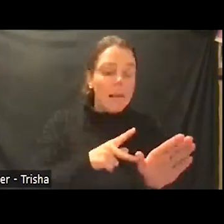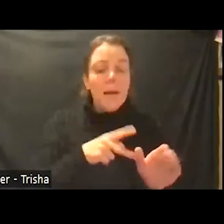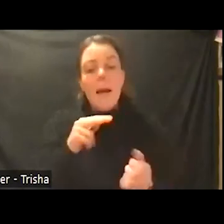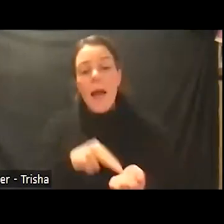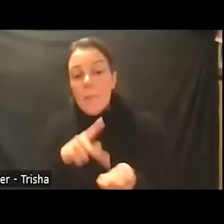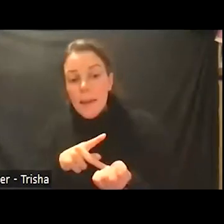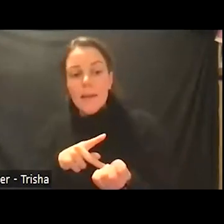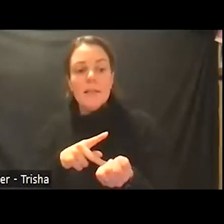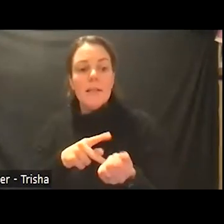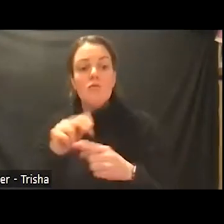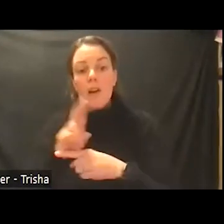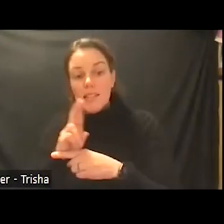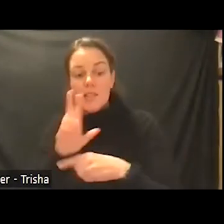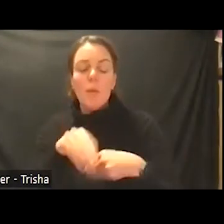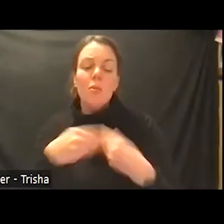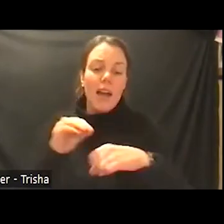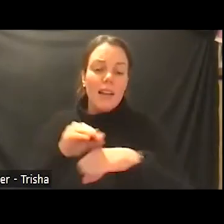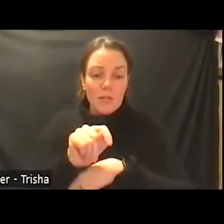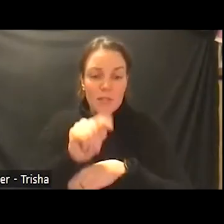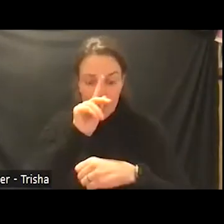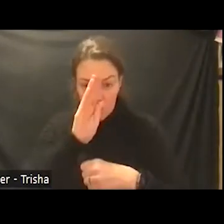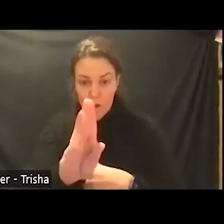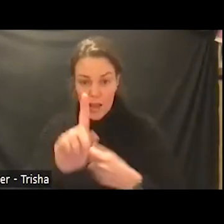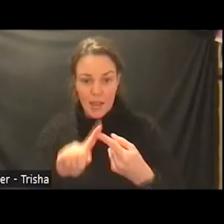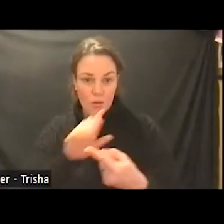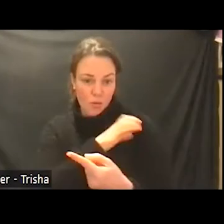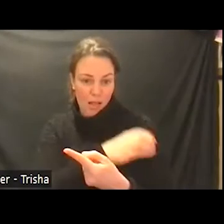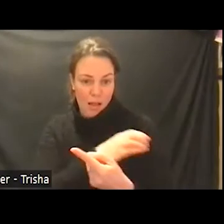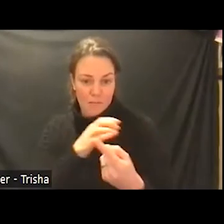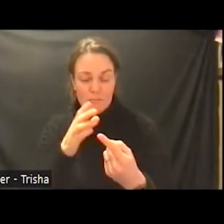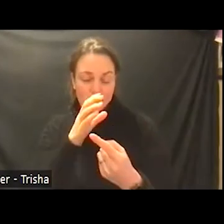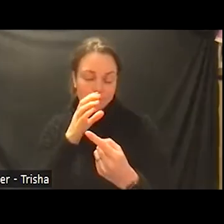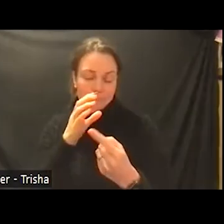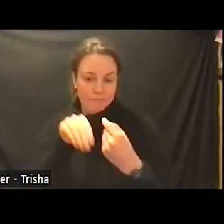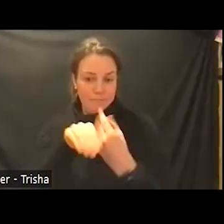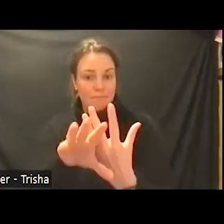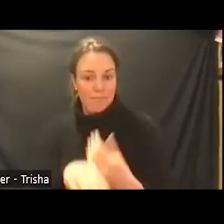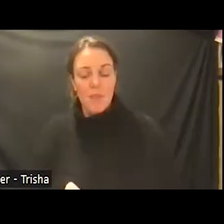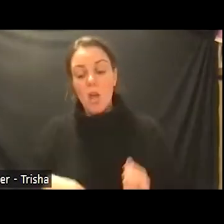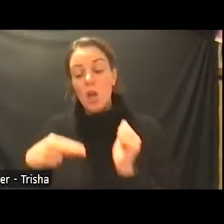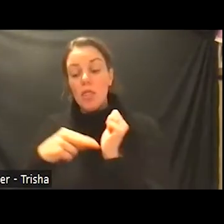provide consultation directly to the clients this nurse engagement specialist on the team